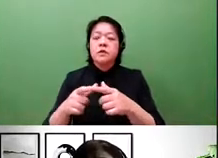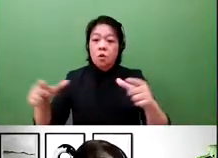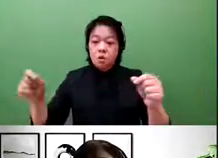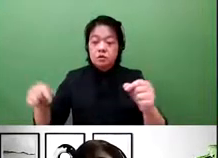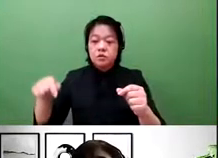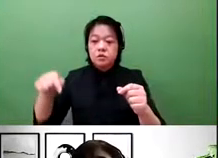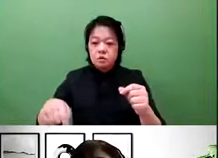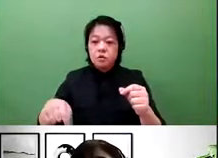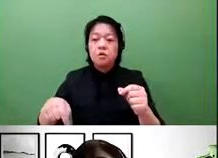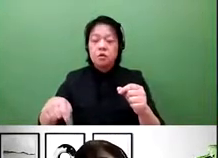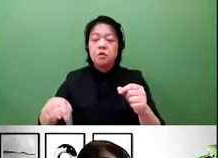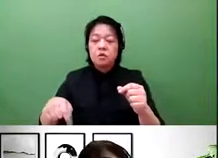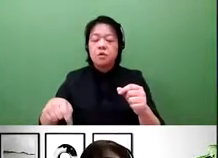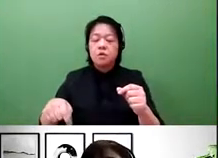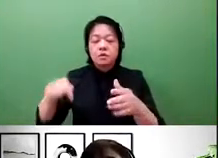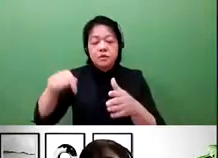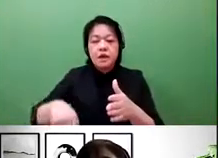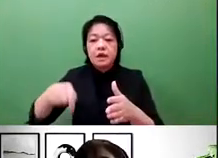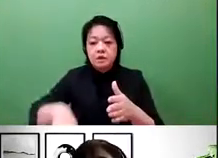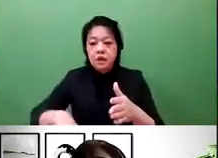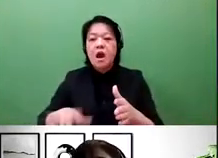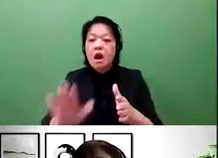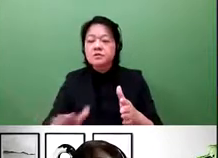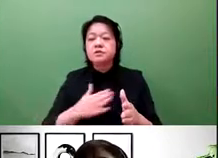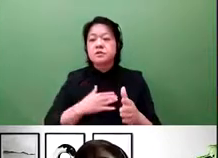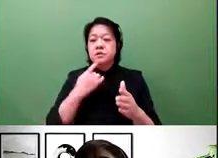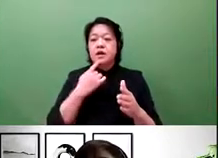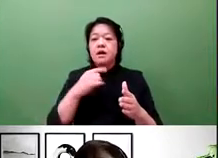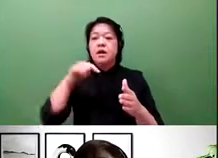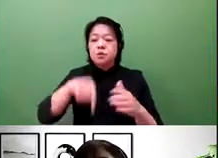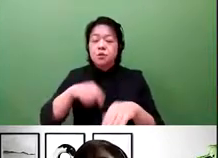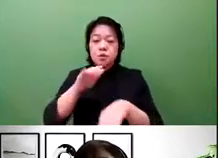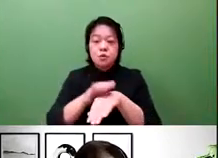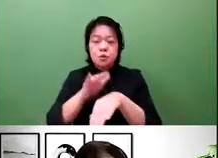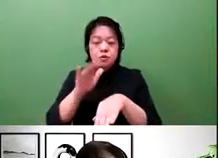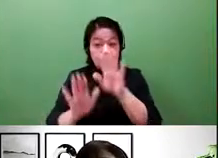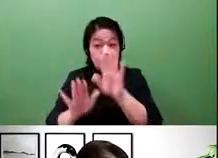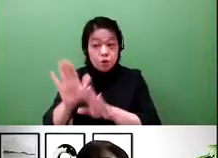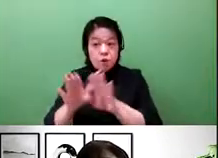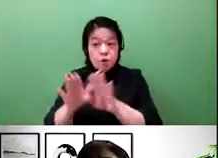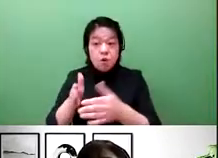I participate as a member of the intellectual property headquarters of the cabinet office.